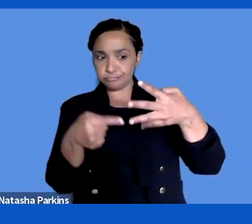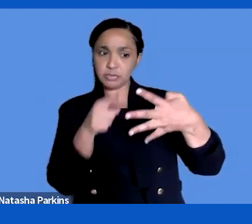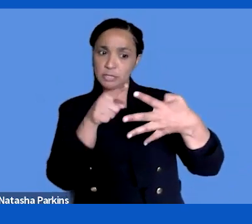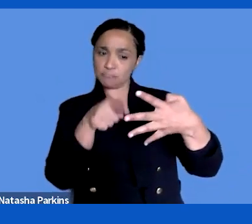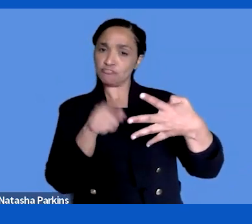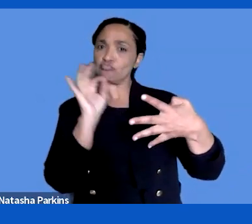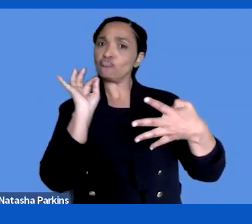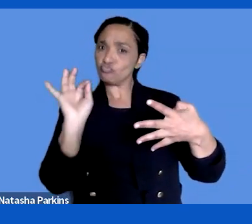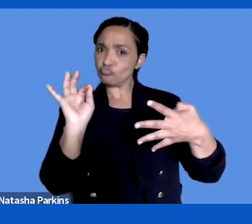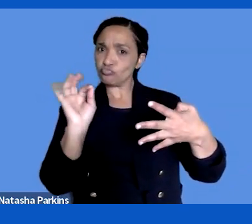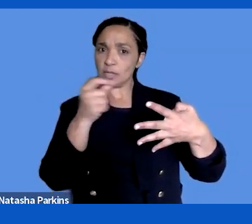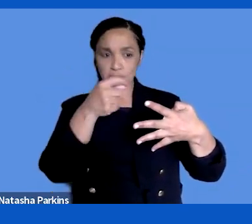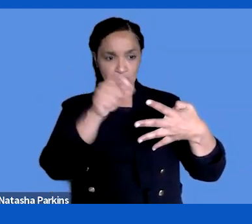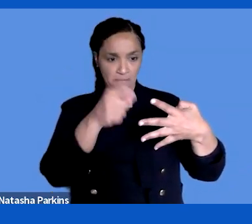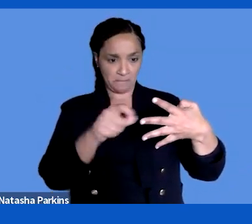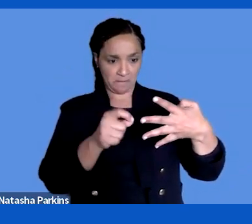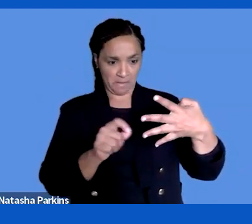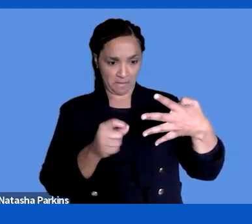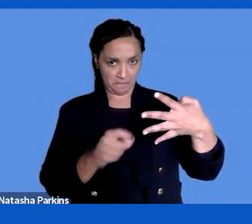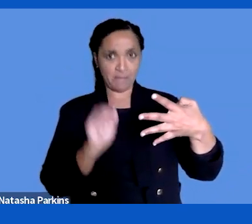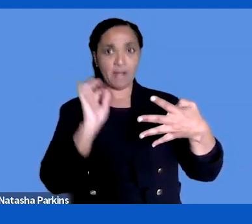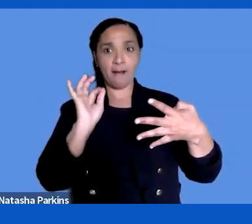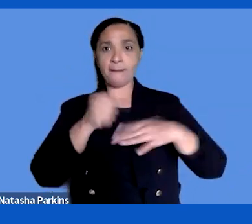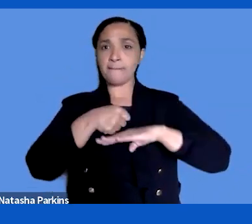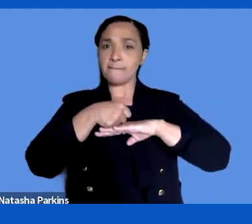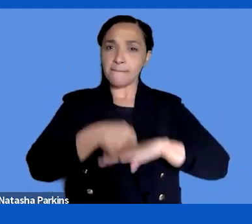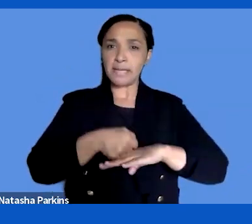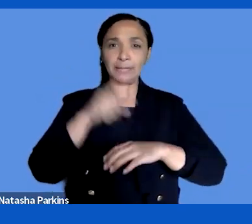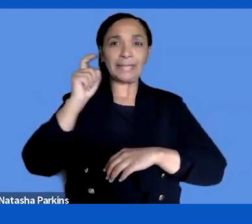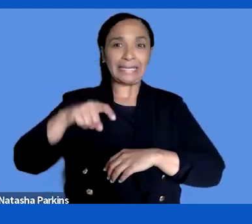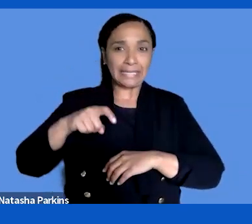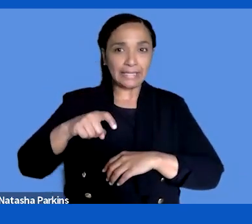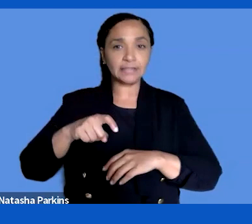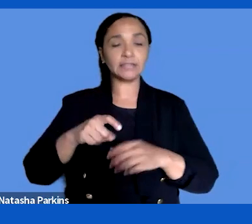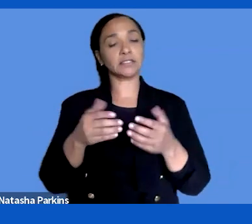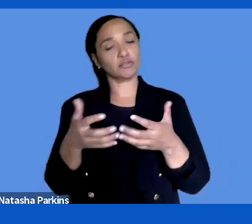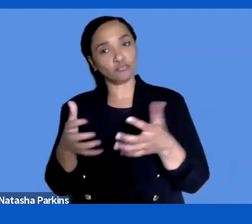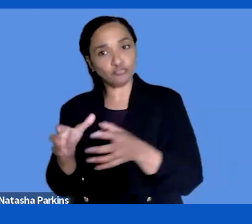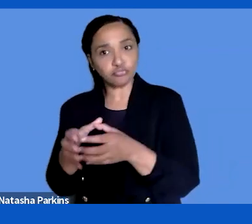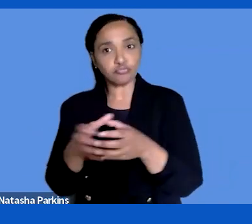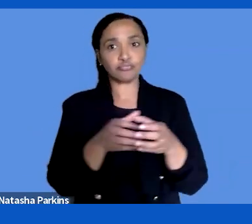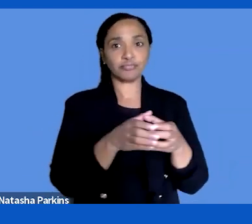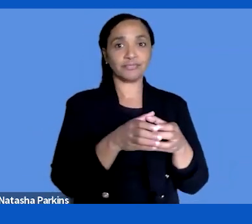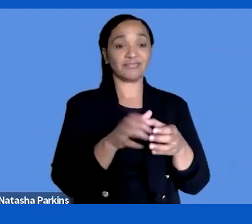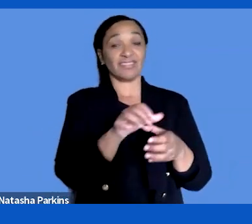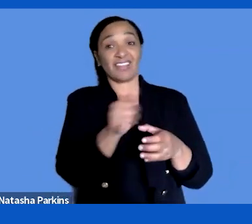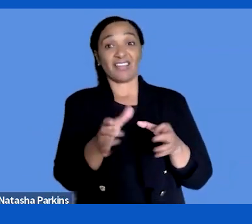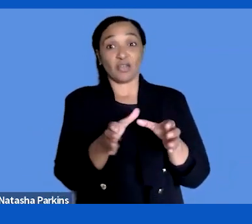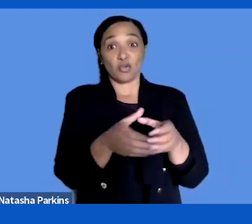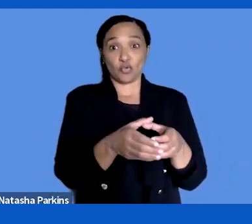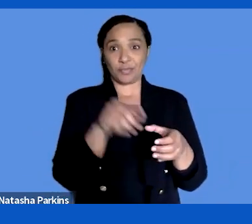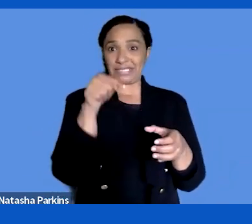bare minimum of needs, also for groups that are not in the focus of the legislation and when the